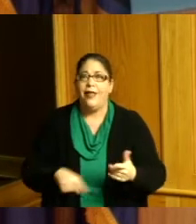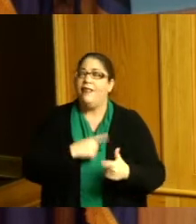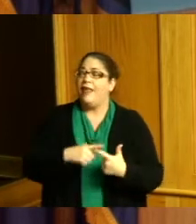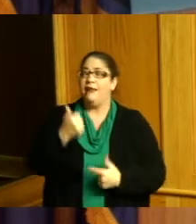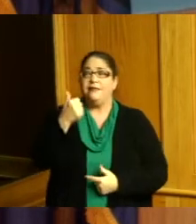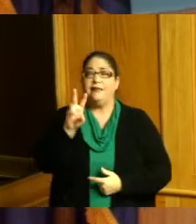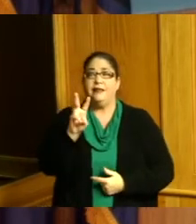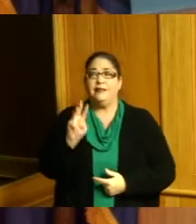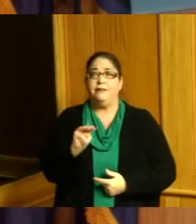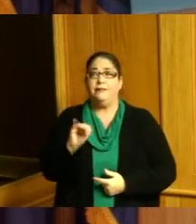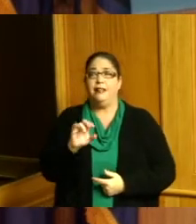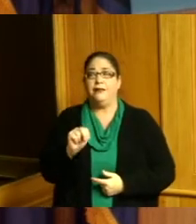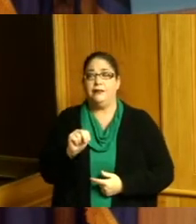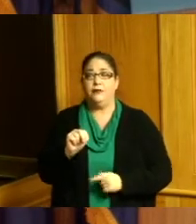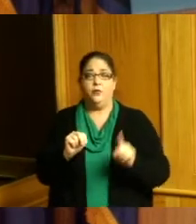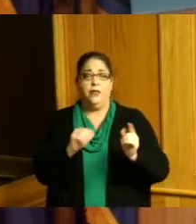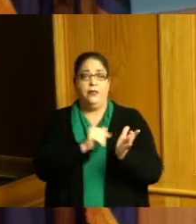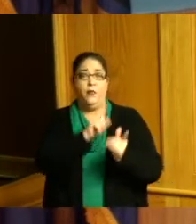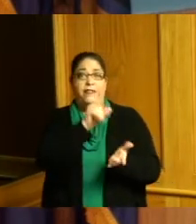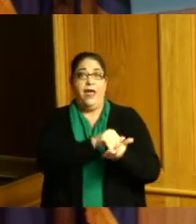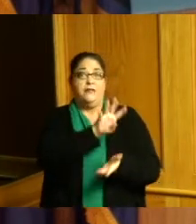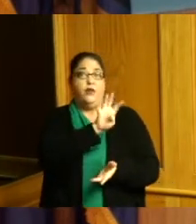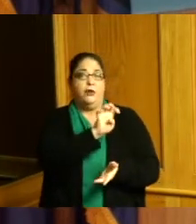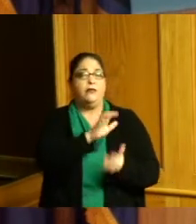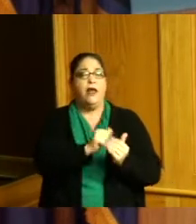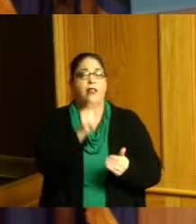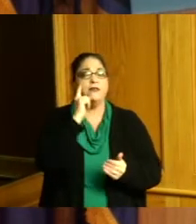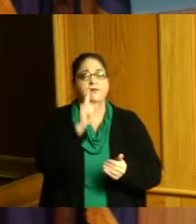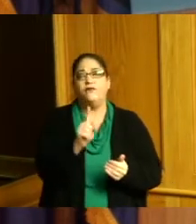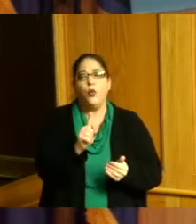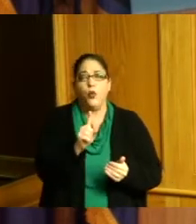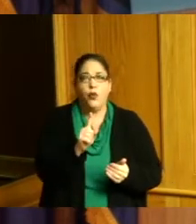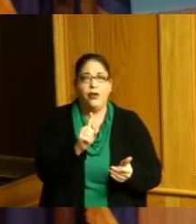and we only spent 1400 with minority businesses that has to be challenged Dr King would have